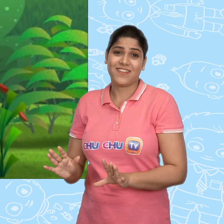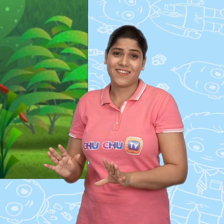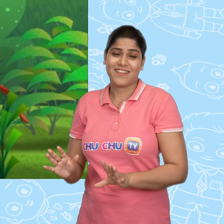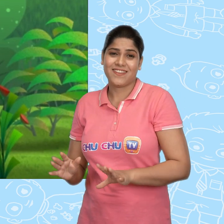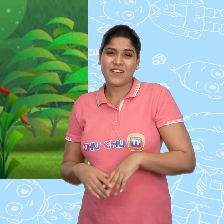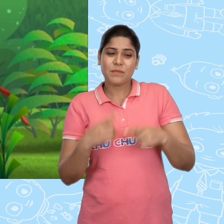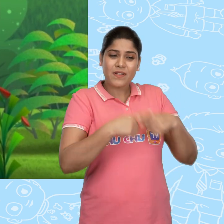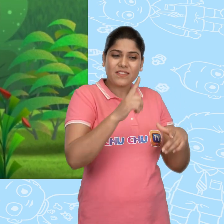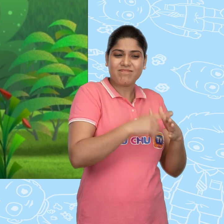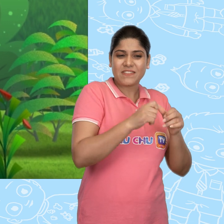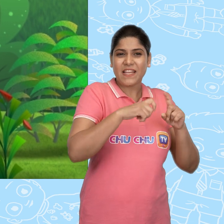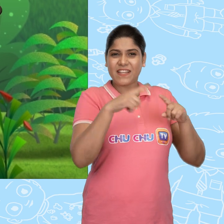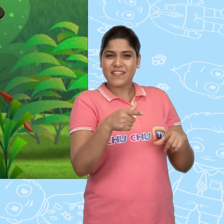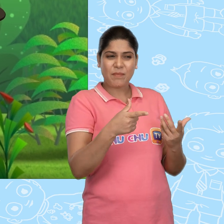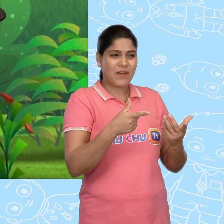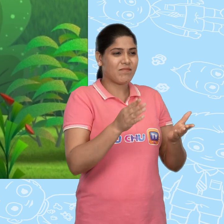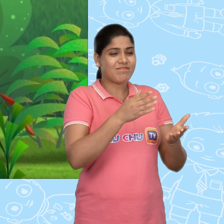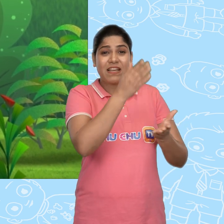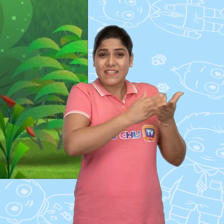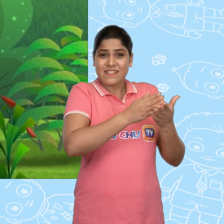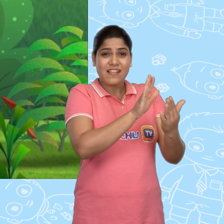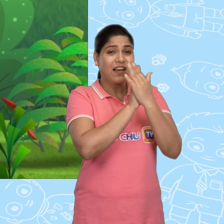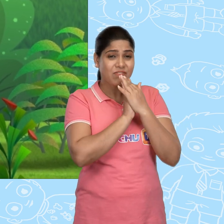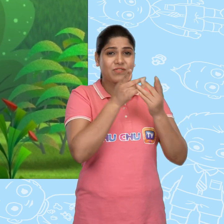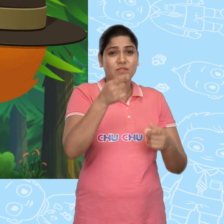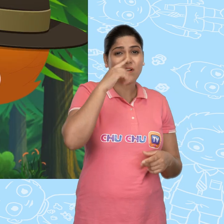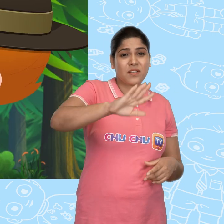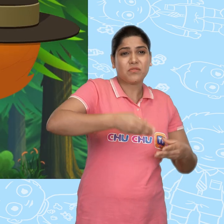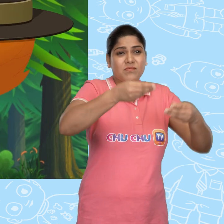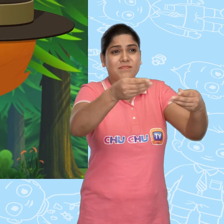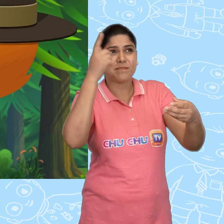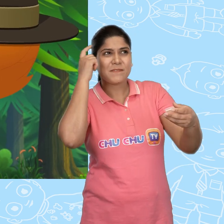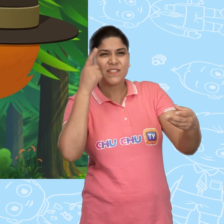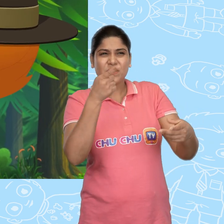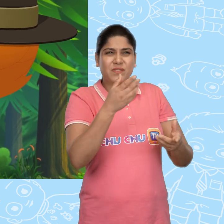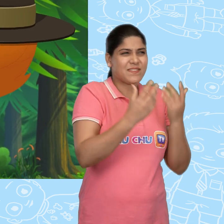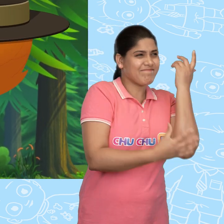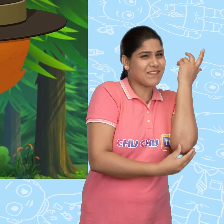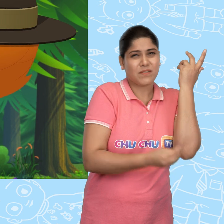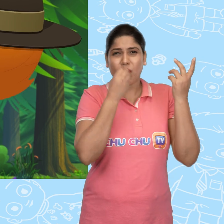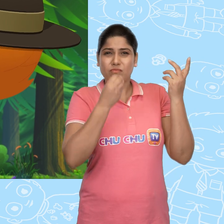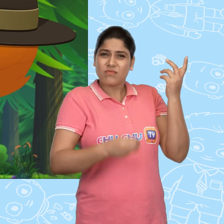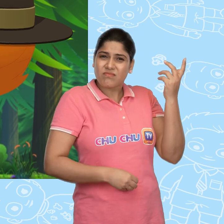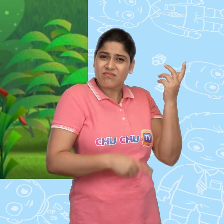But Jack decided to give his sandwich to the girl. She looks so poor and hungry.